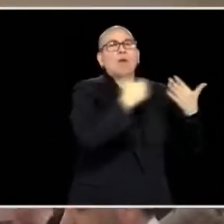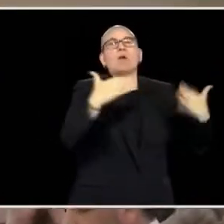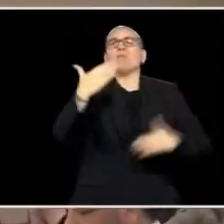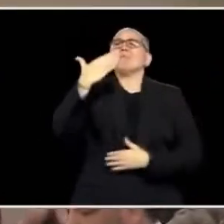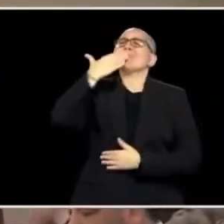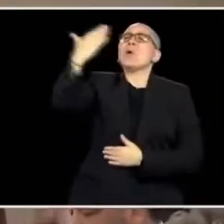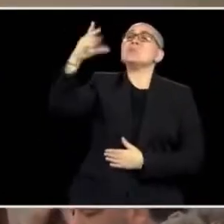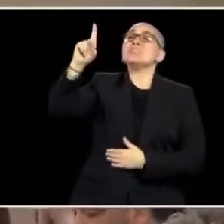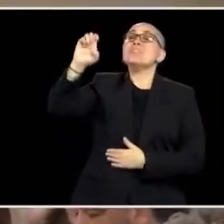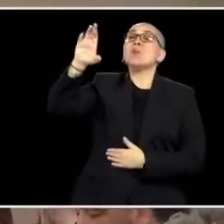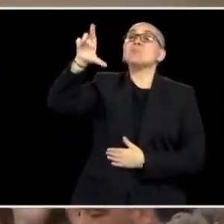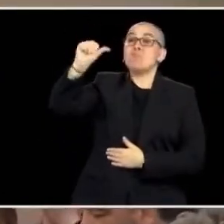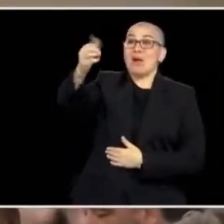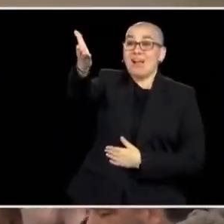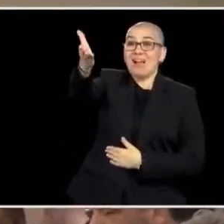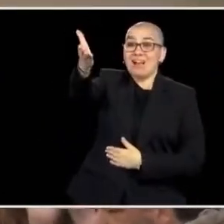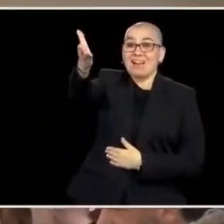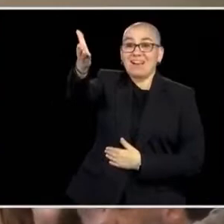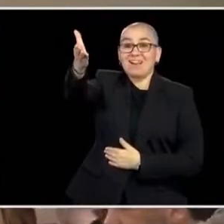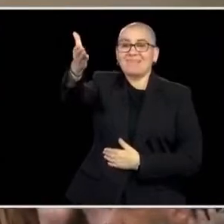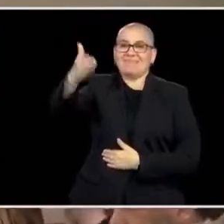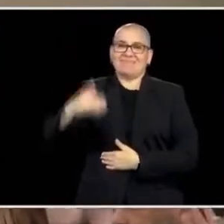SO, DEB, THANK YOU.